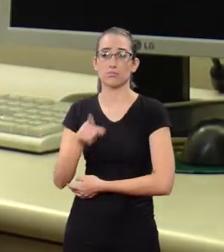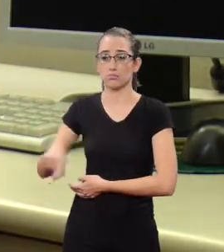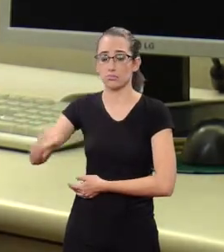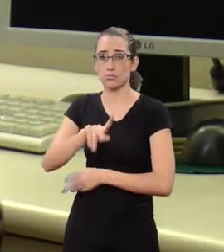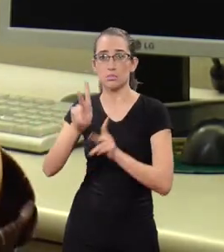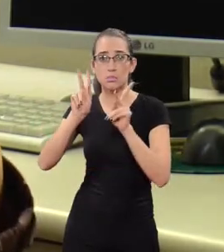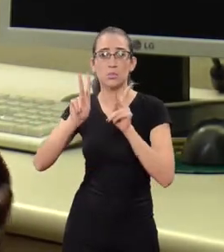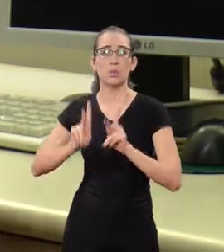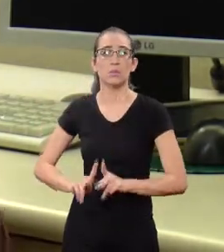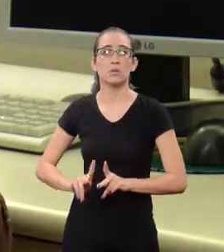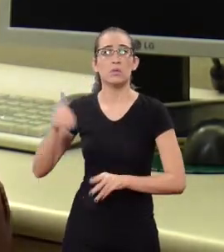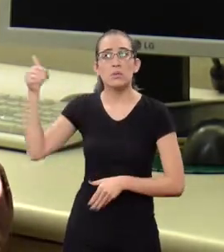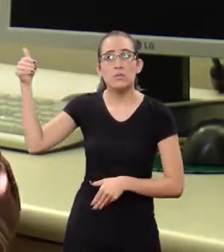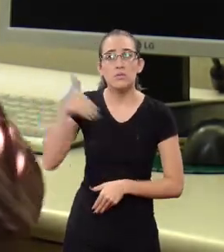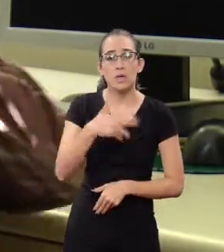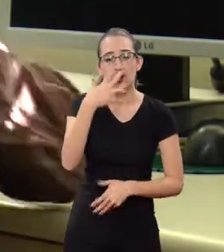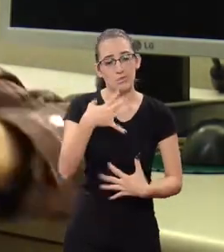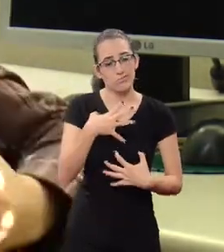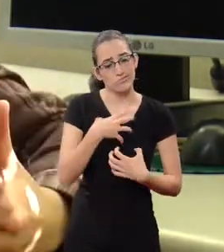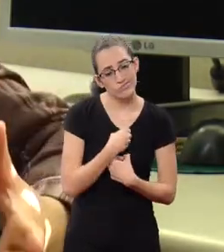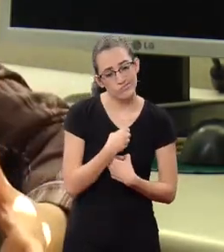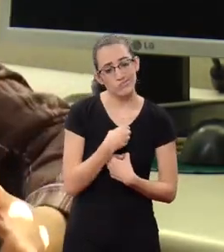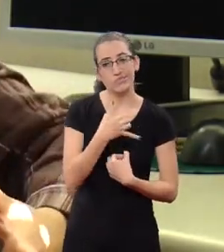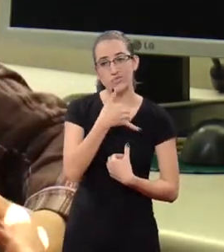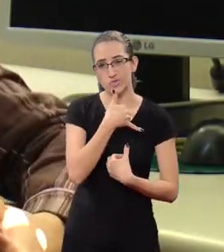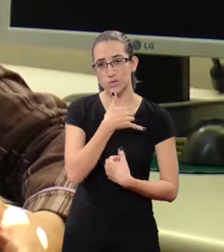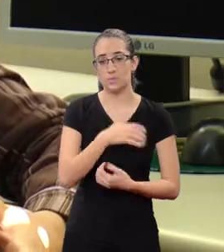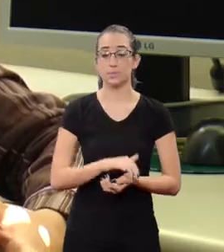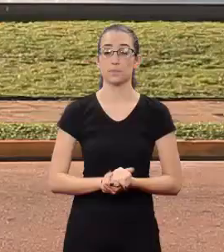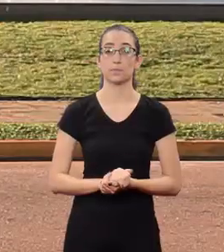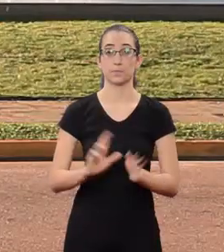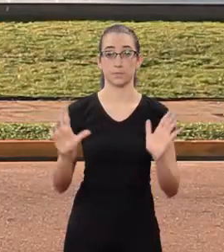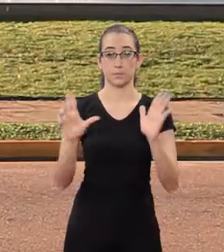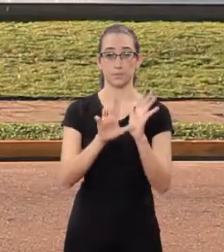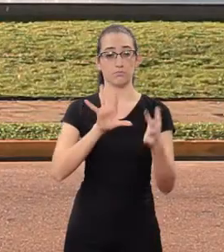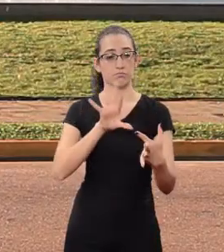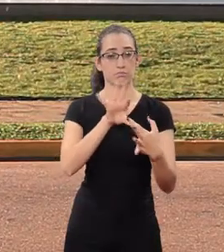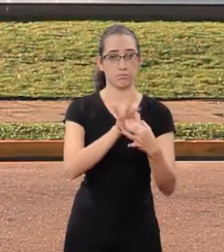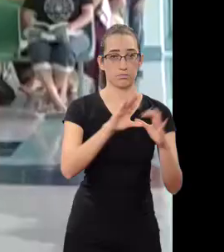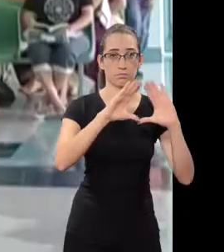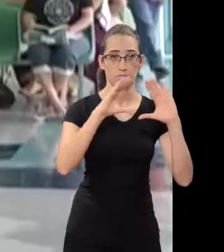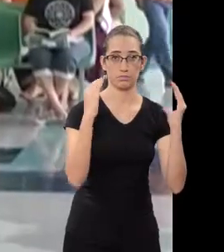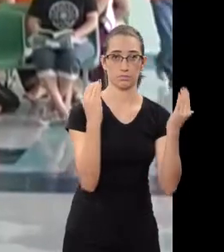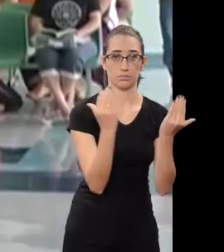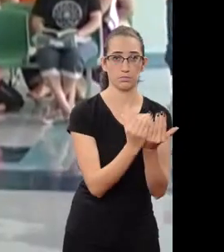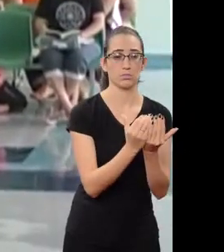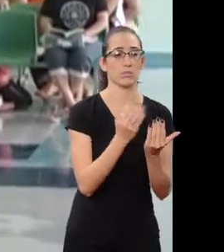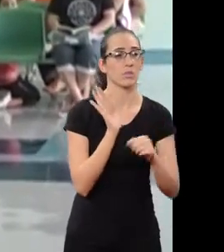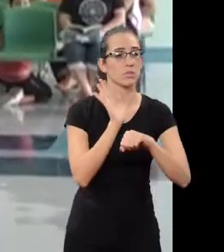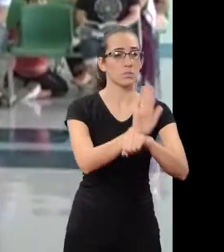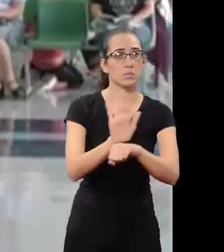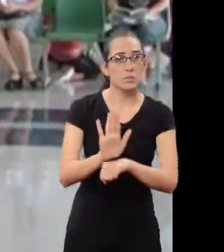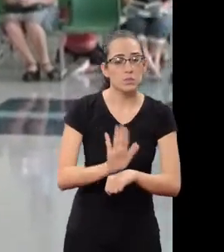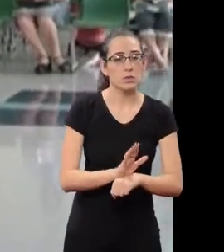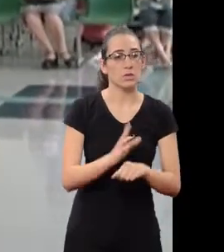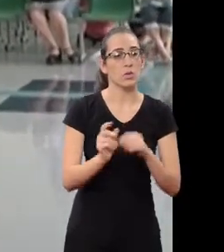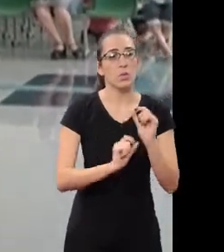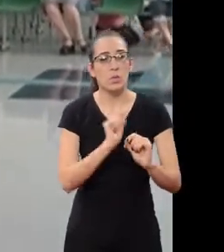and are sometimes very disappointed. ULBRA is inserted in the community to help with the demands that come up.